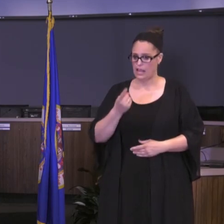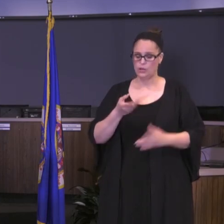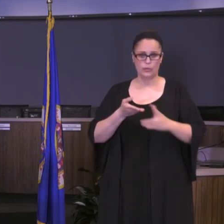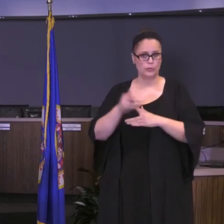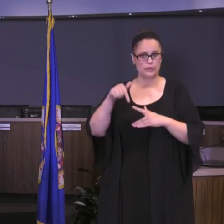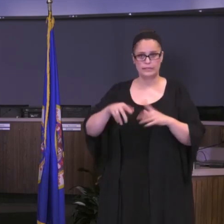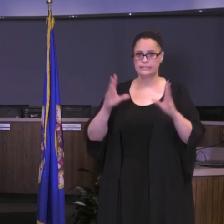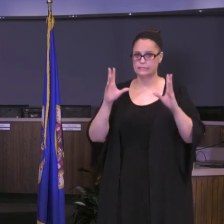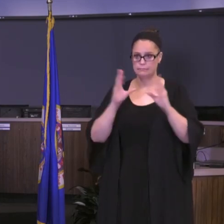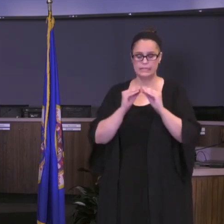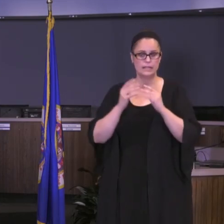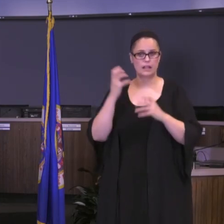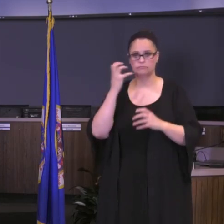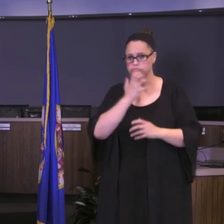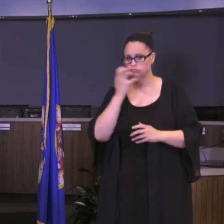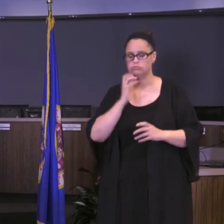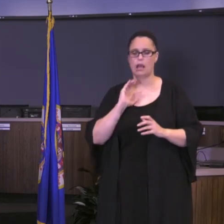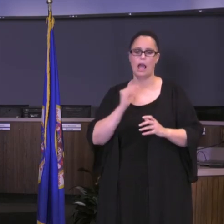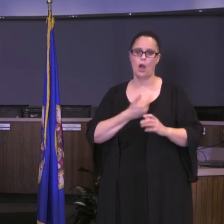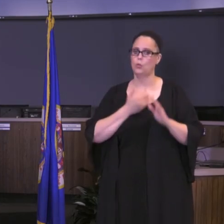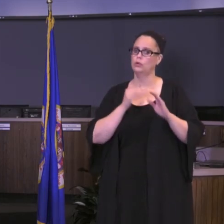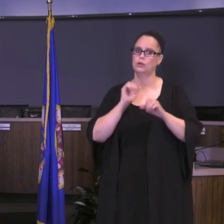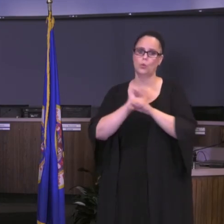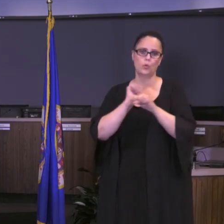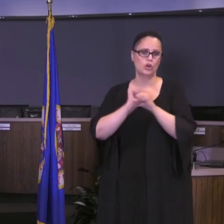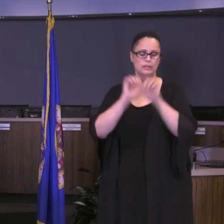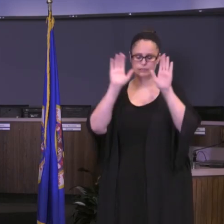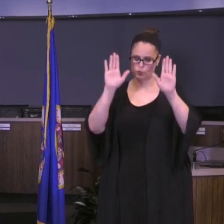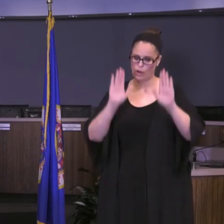have ahead of us. I believe in our district. I believe in our